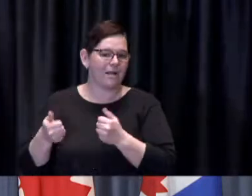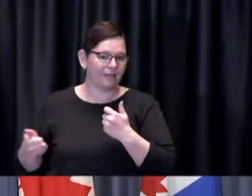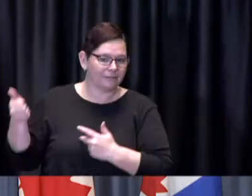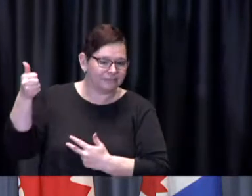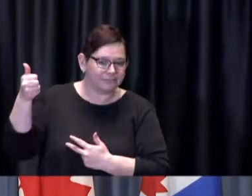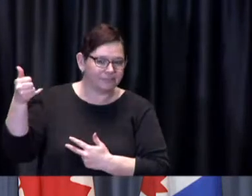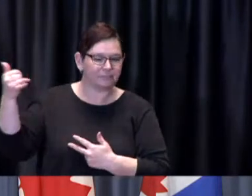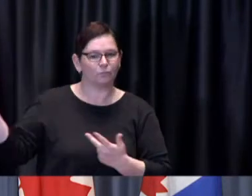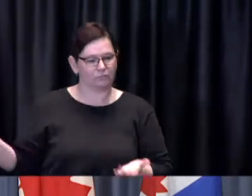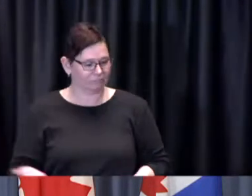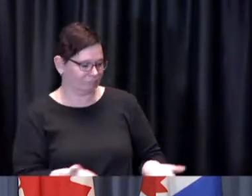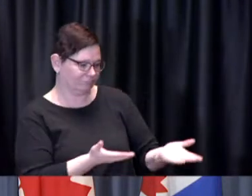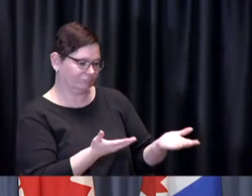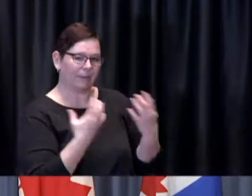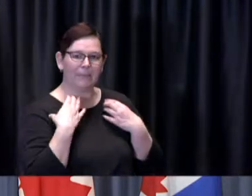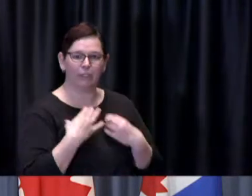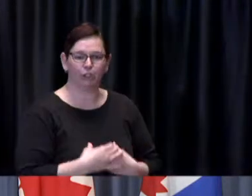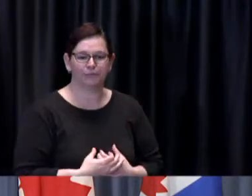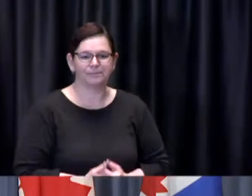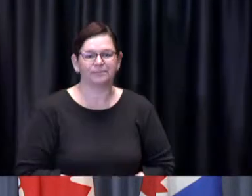Mayor Tory: Well Brad thank you very much and good afternoon.